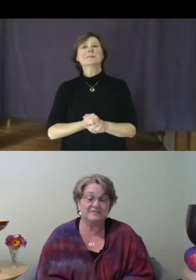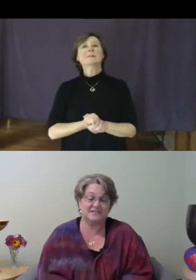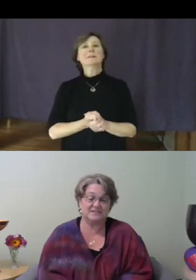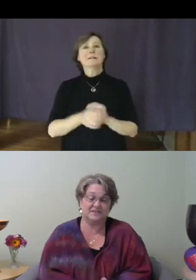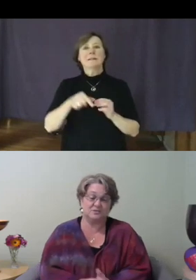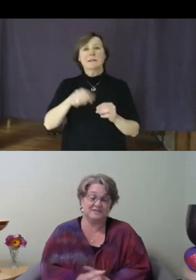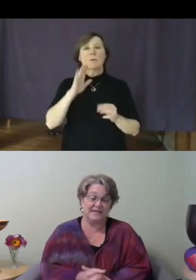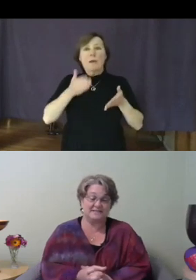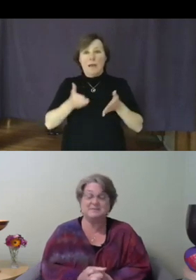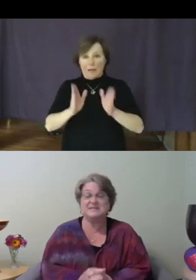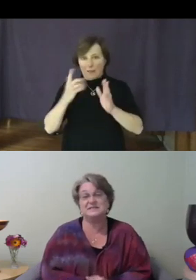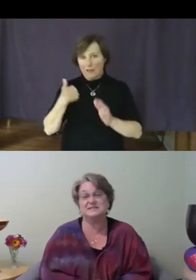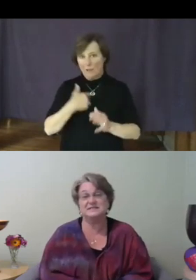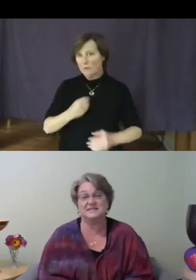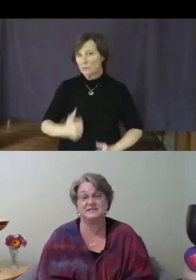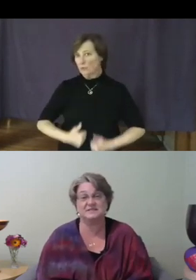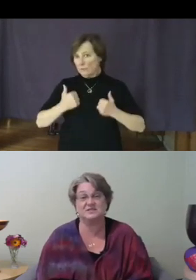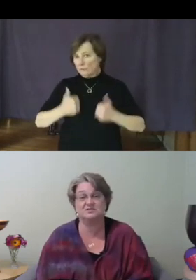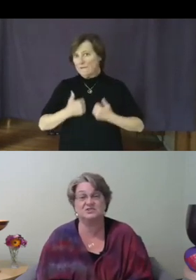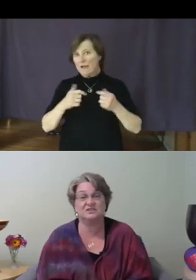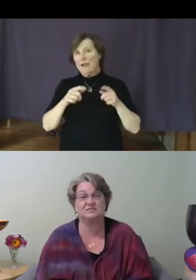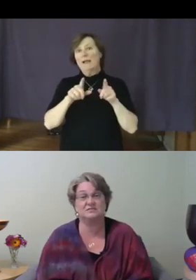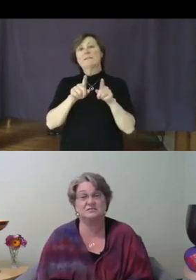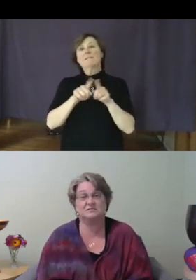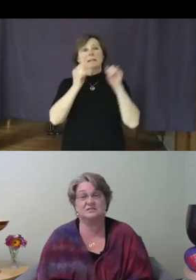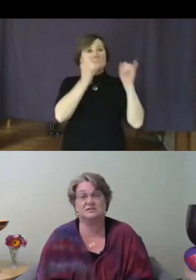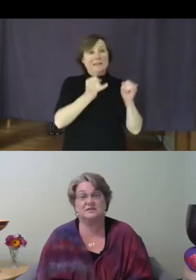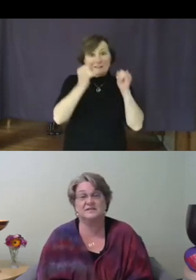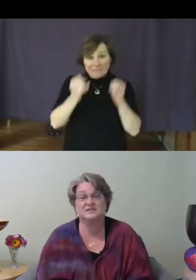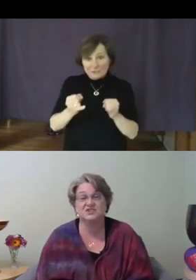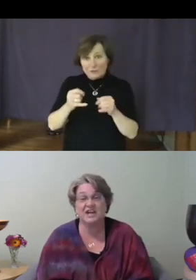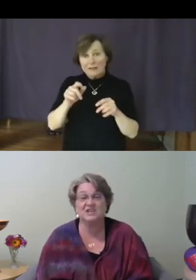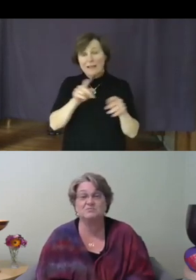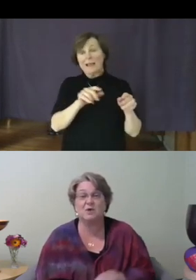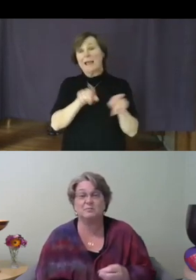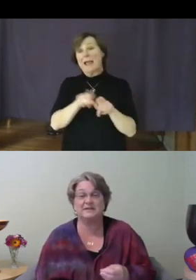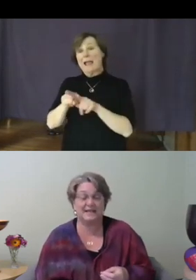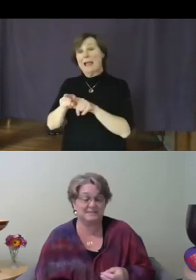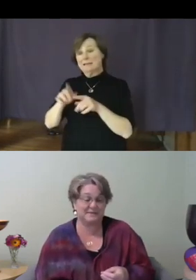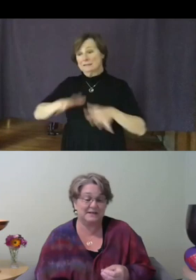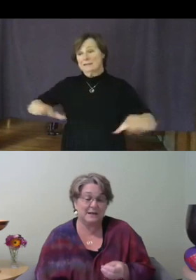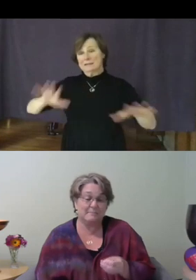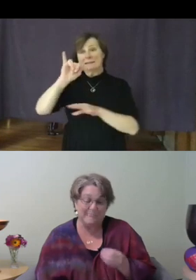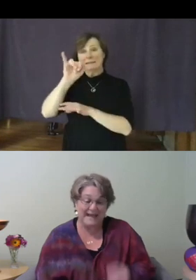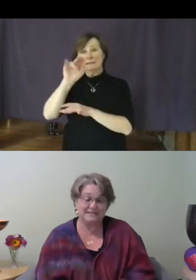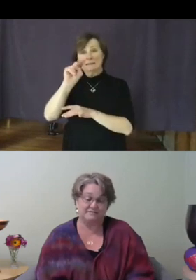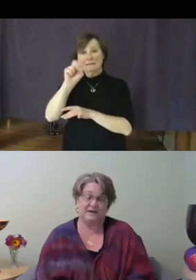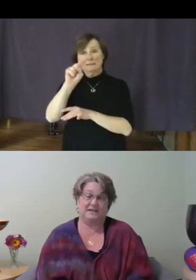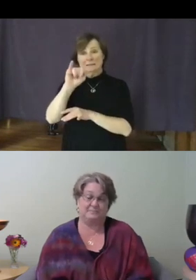individuals, as species, as an institution. This change moment has been magnified by